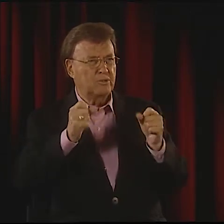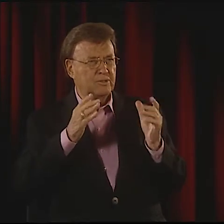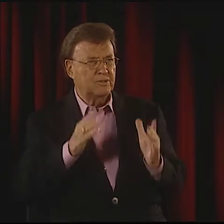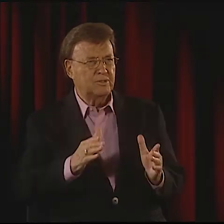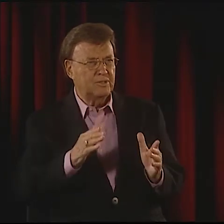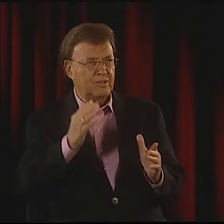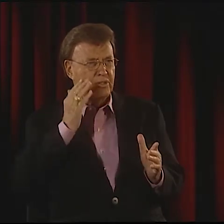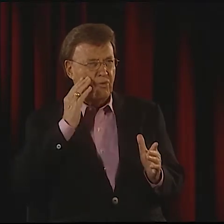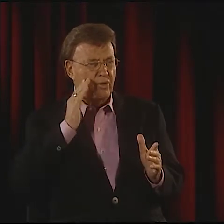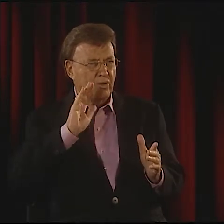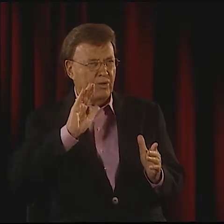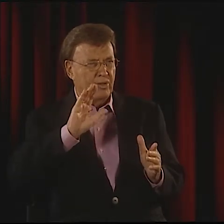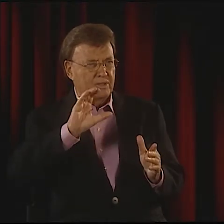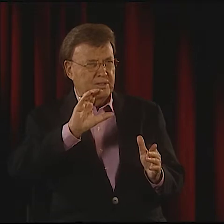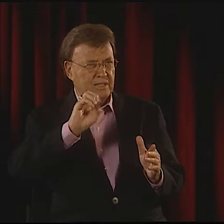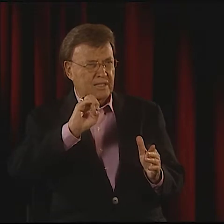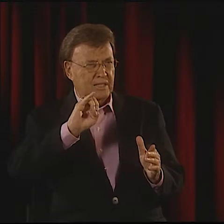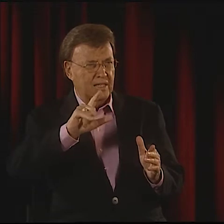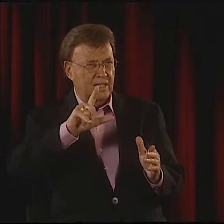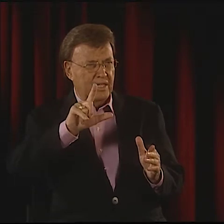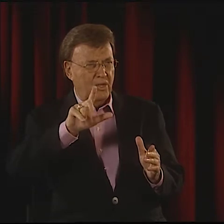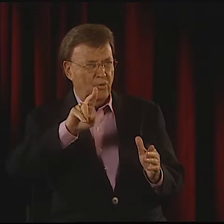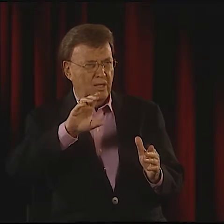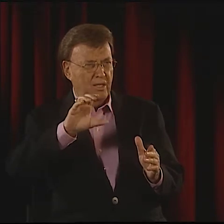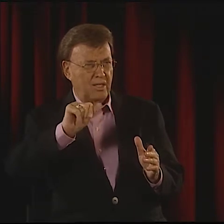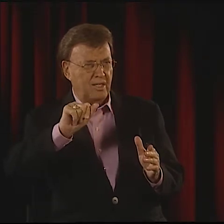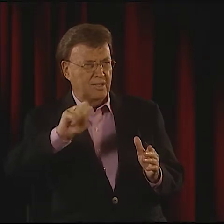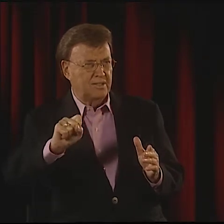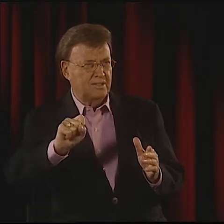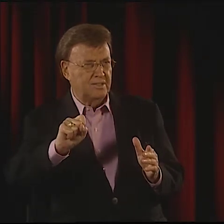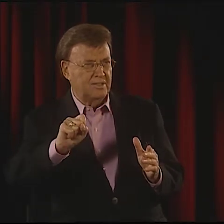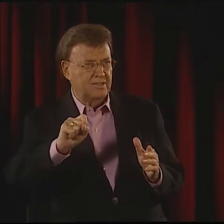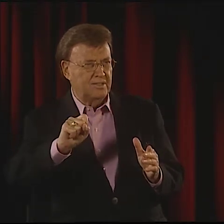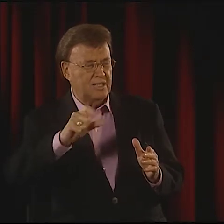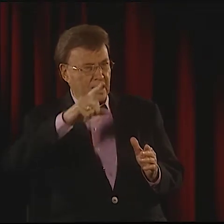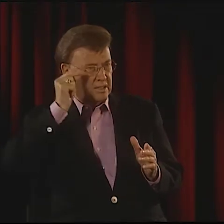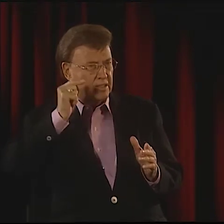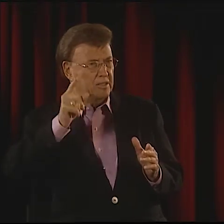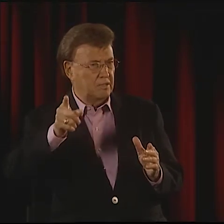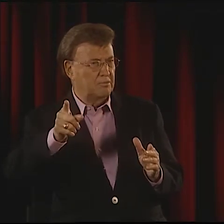CELESTE OR SOMETHING, A LINGUIST AT GALLAUDET.